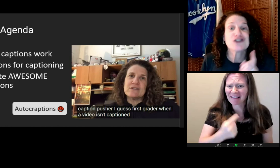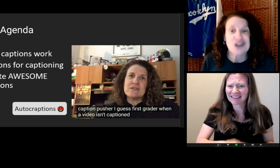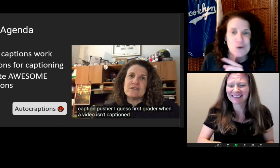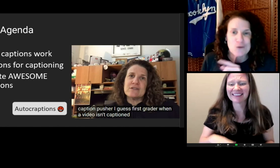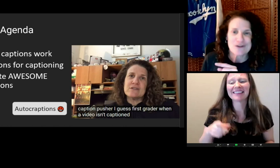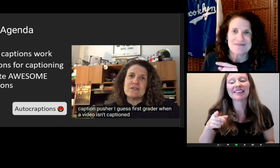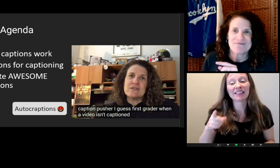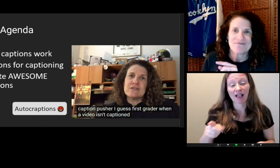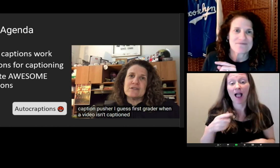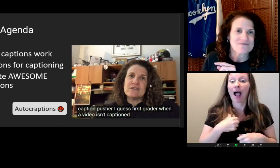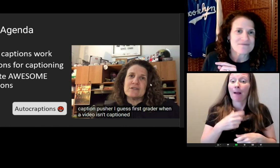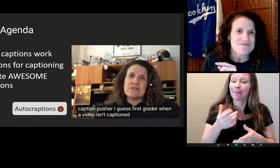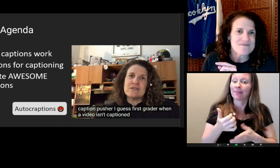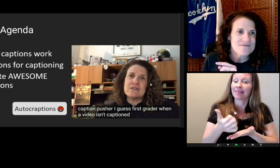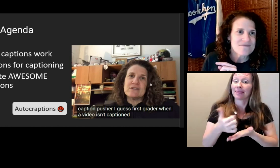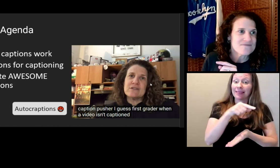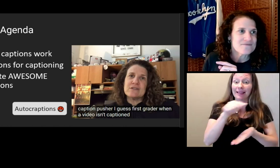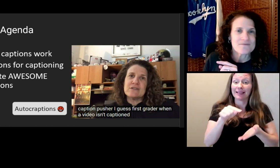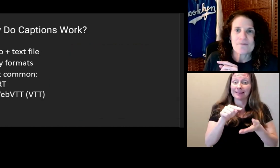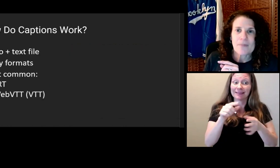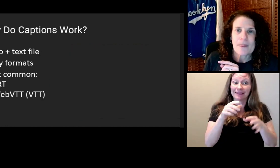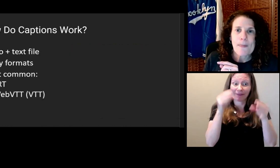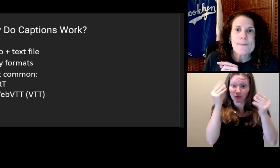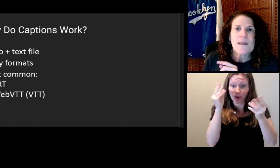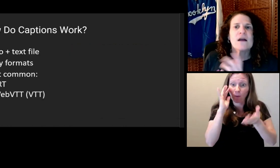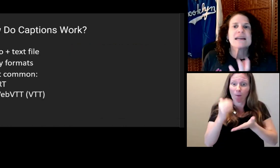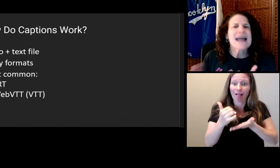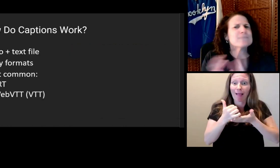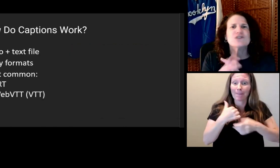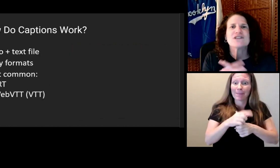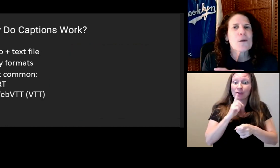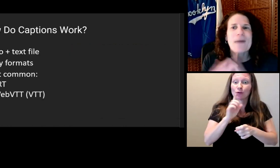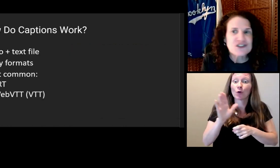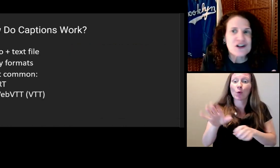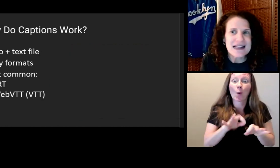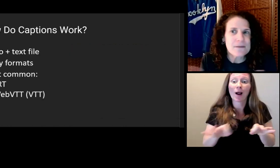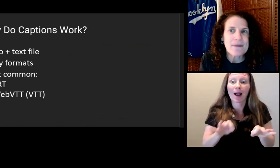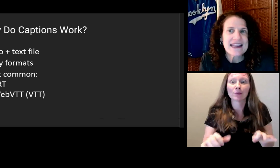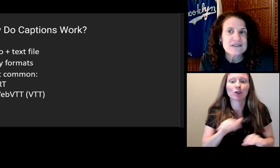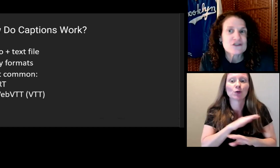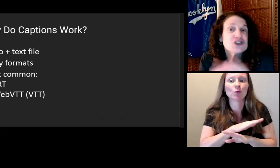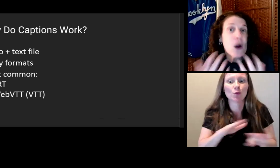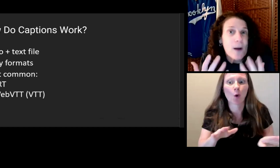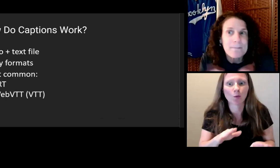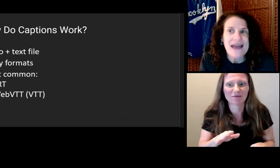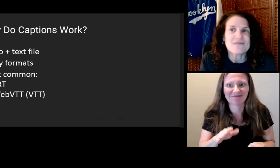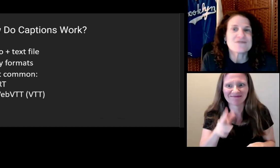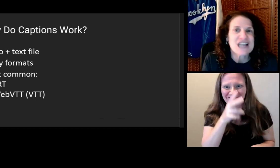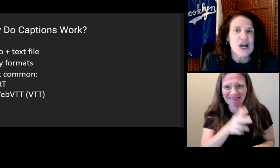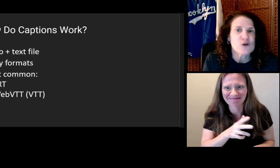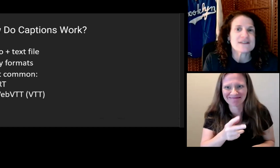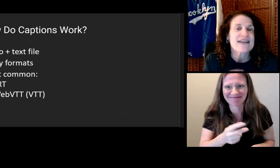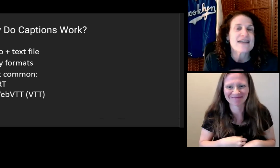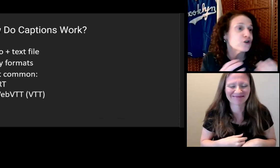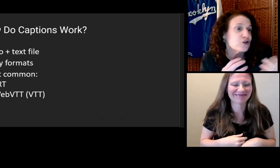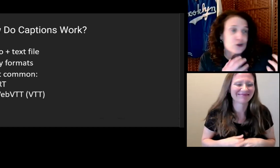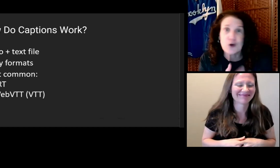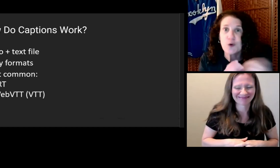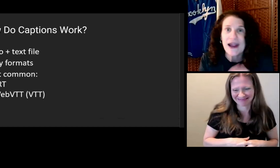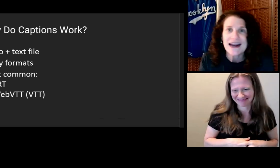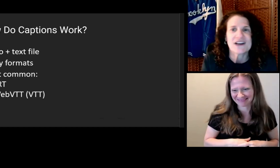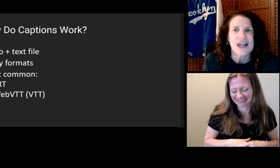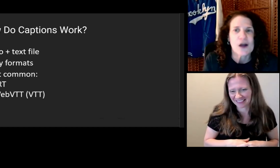Captions don't magically show up by themselves after you create a video.